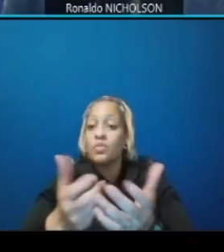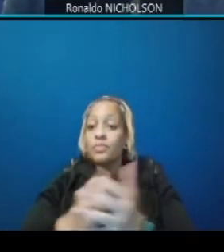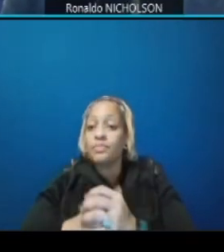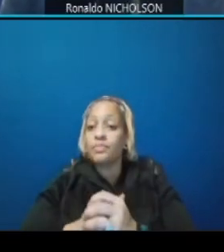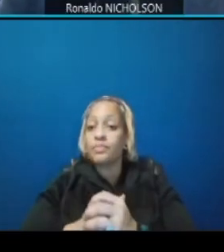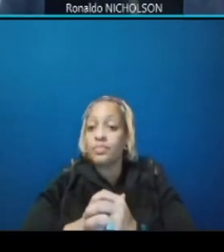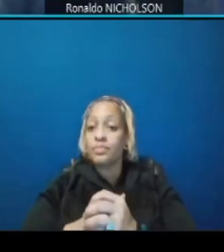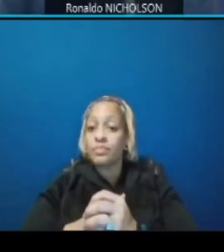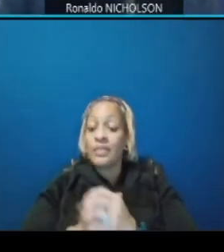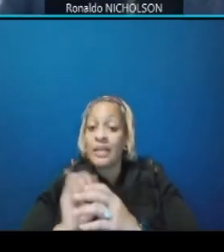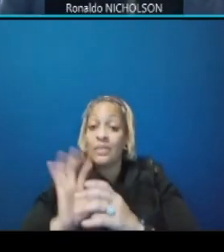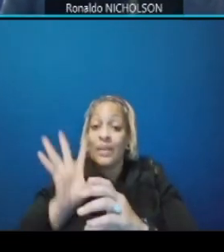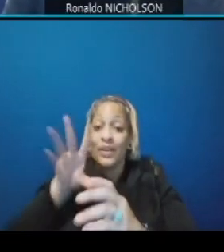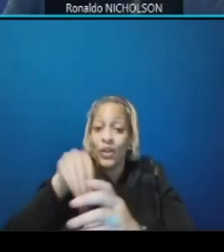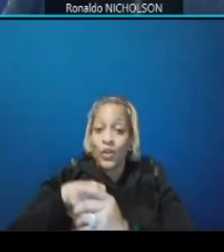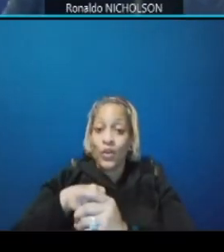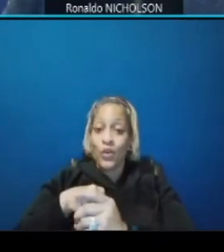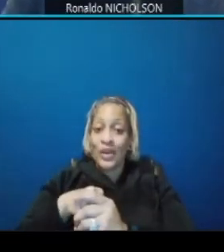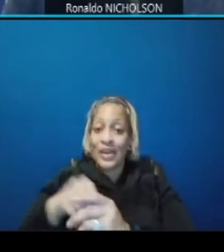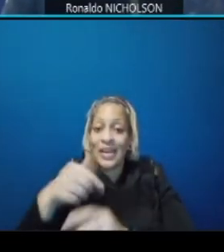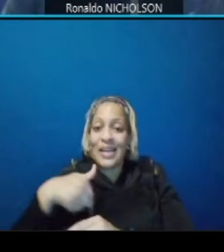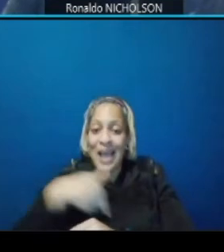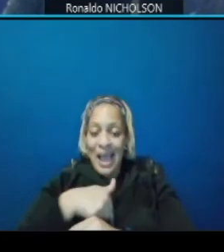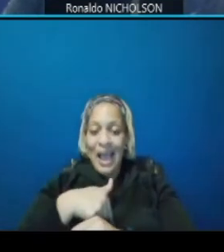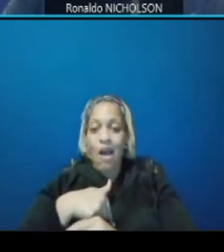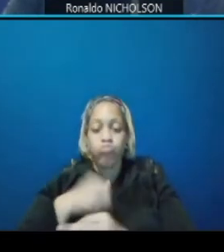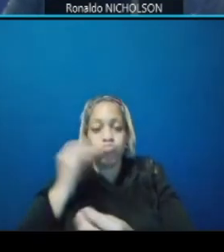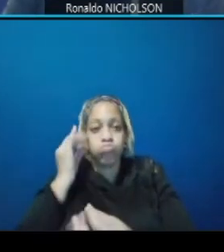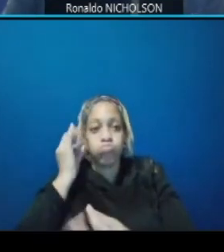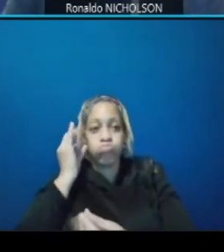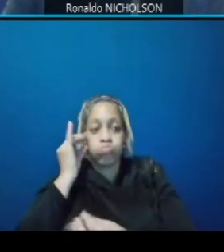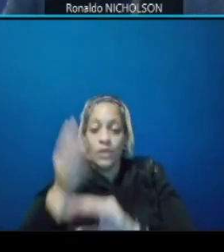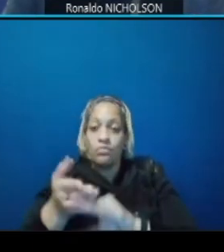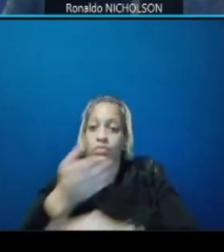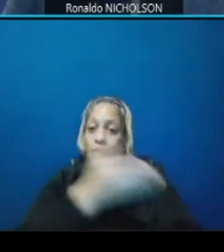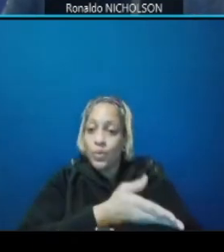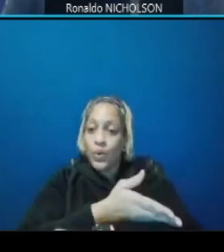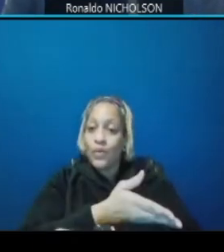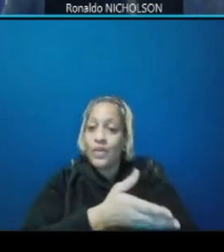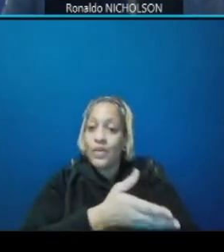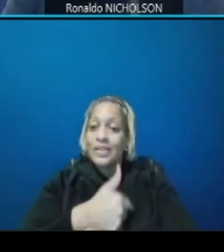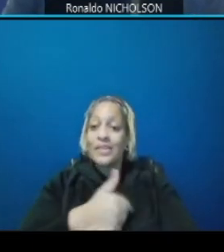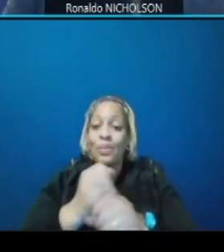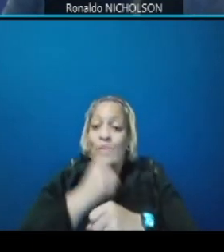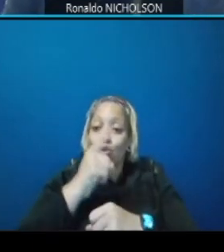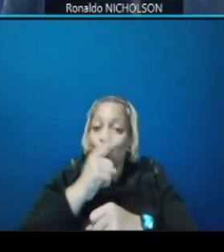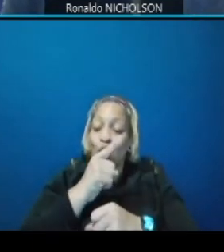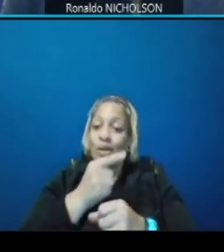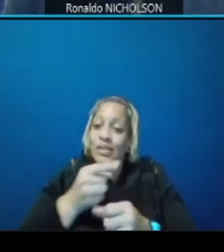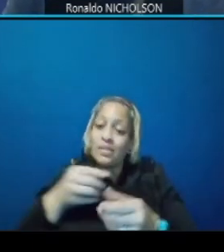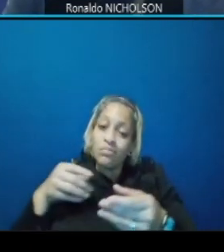included in our enhancements to make sure there is a smooth transition from any of